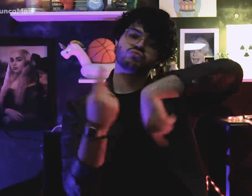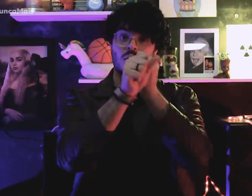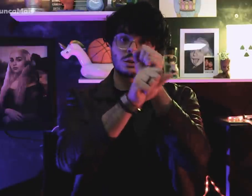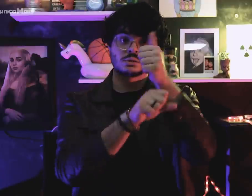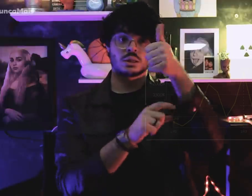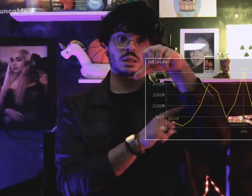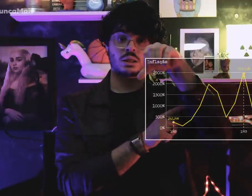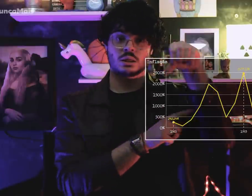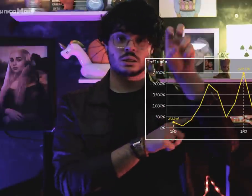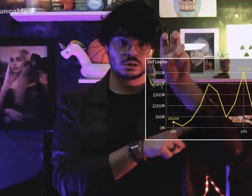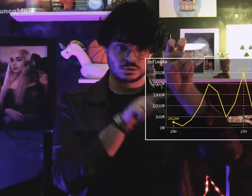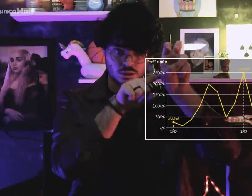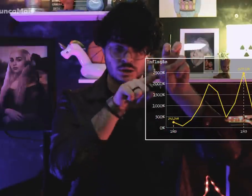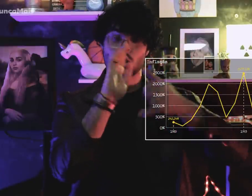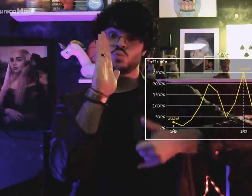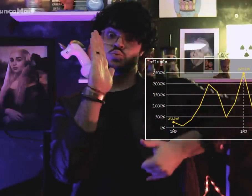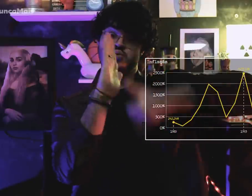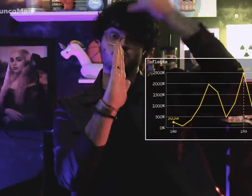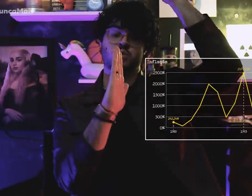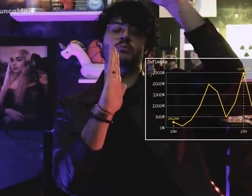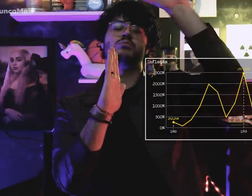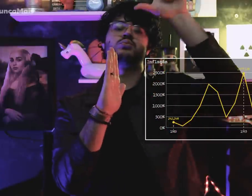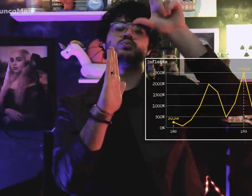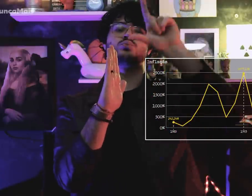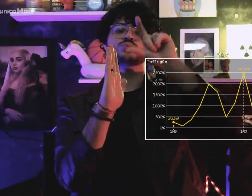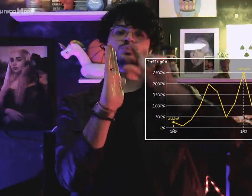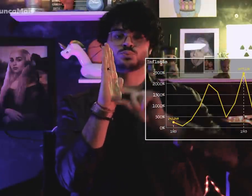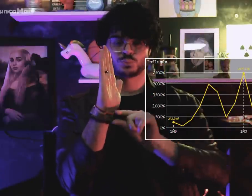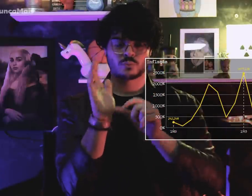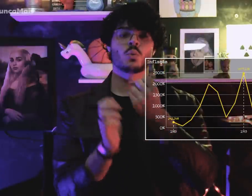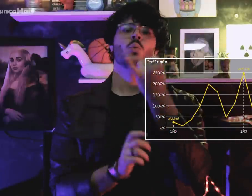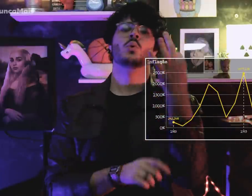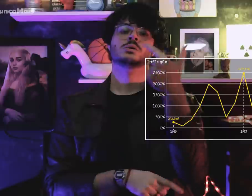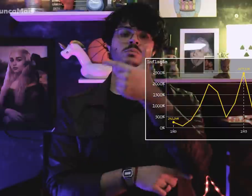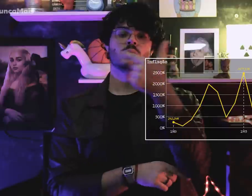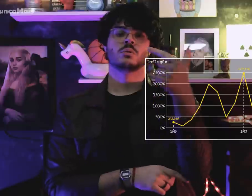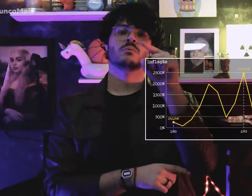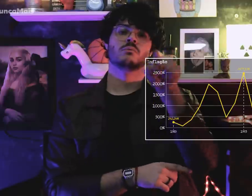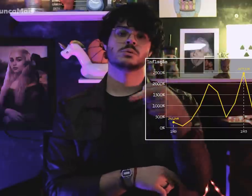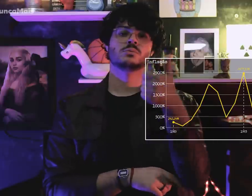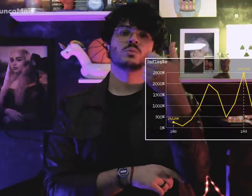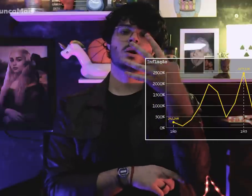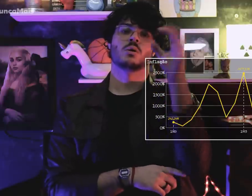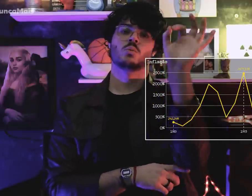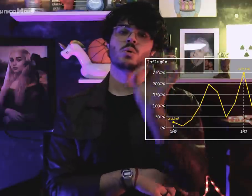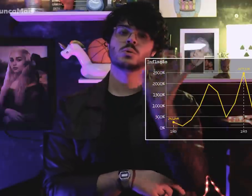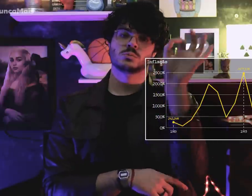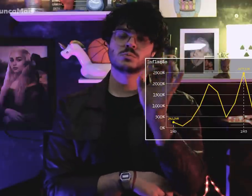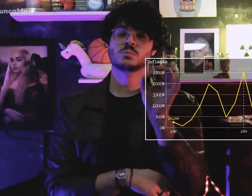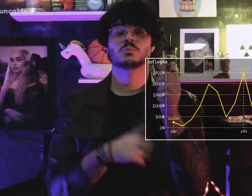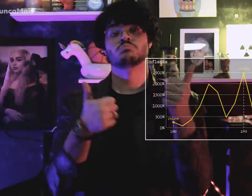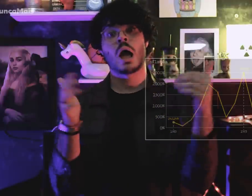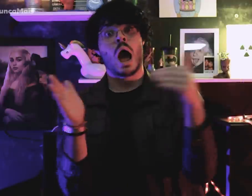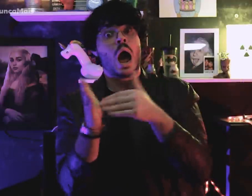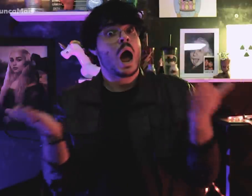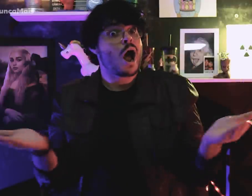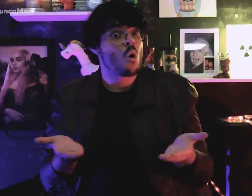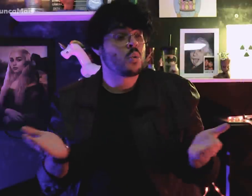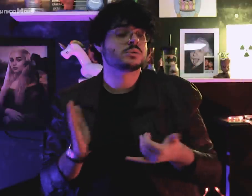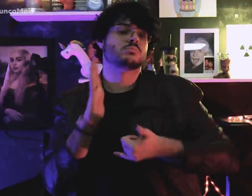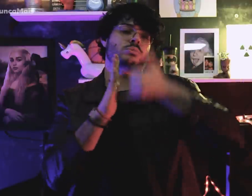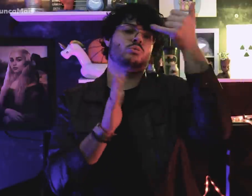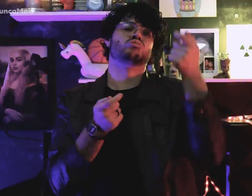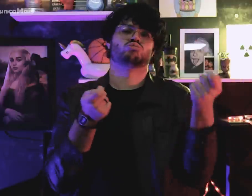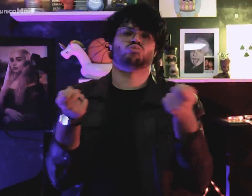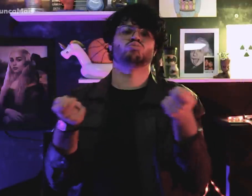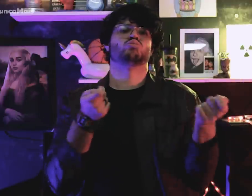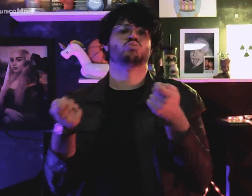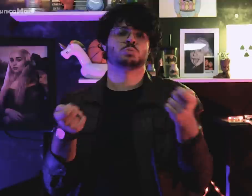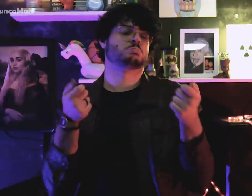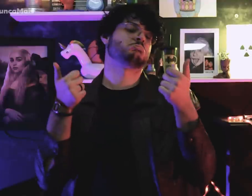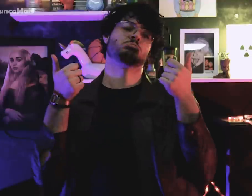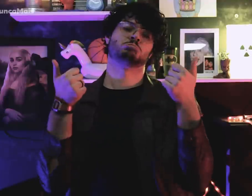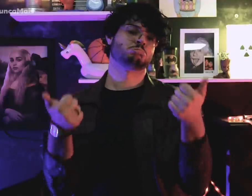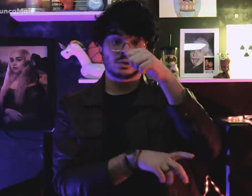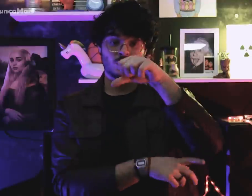Em 1995, a inflação decresceu muito para 22,41%, e está sob controle até nos dias atuais.